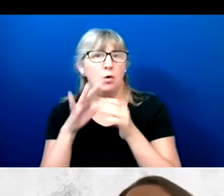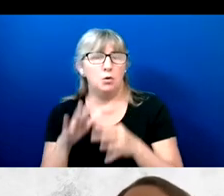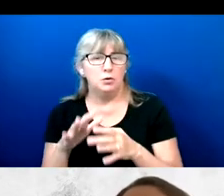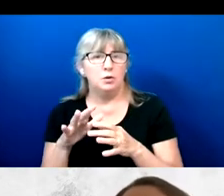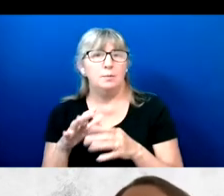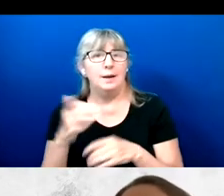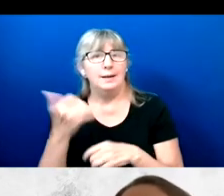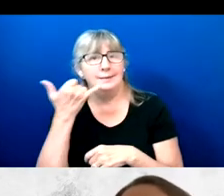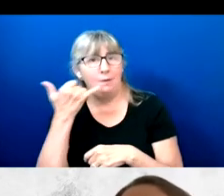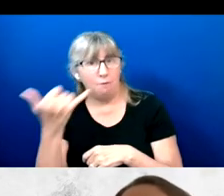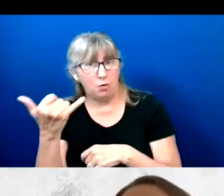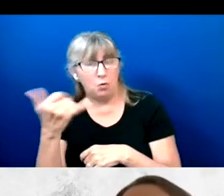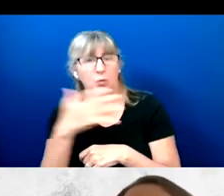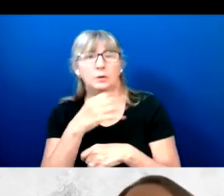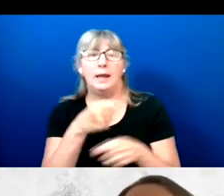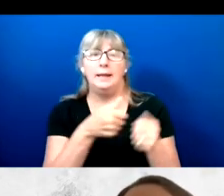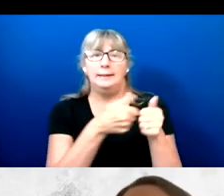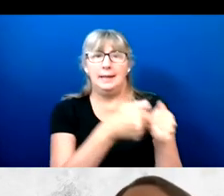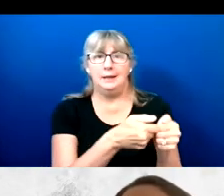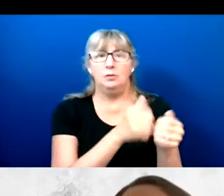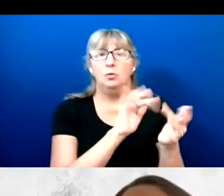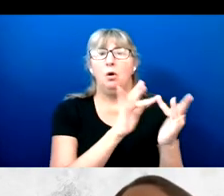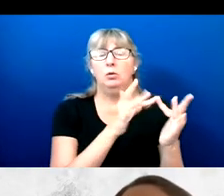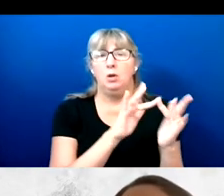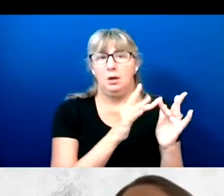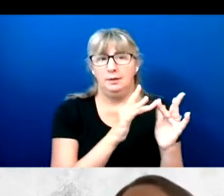completed by text to online.